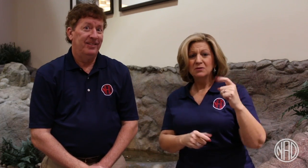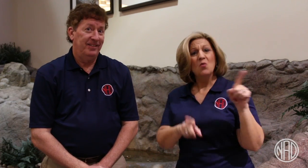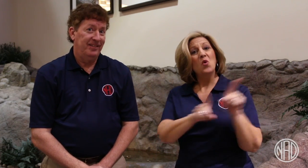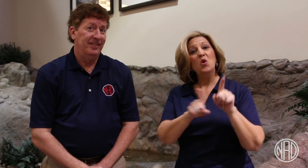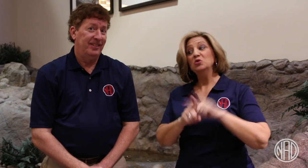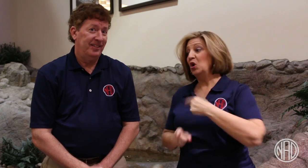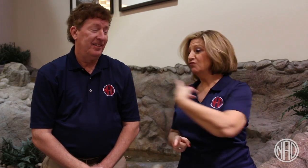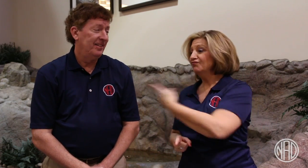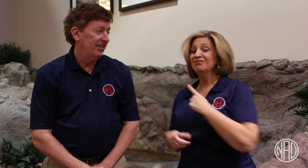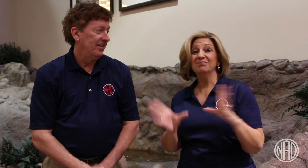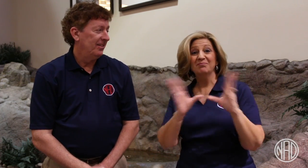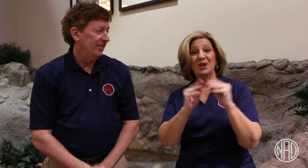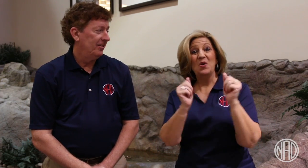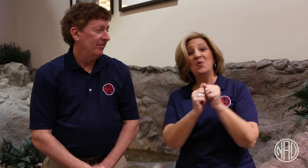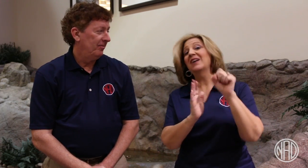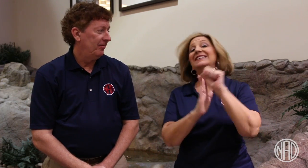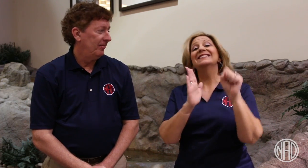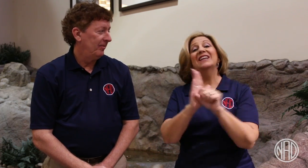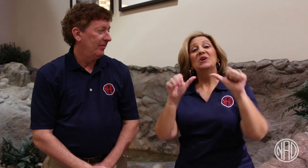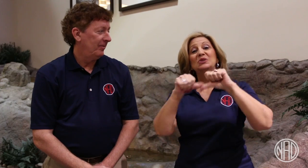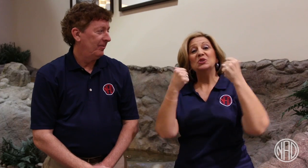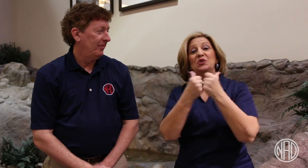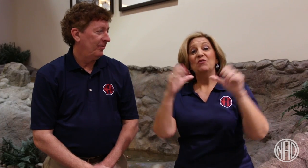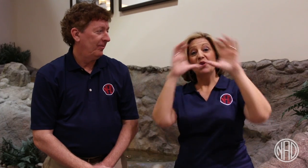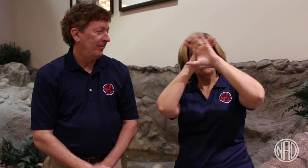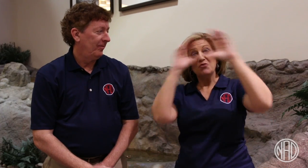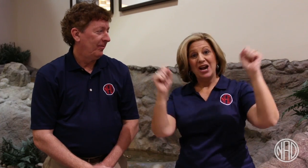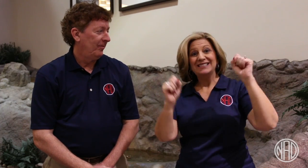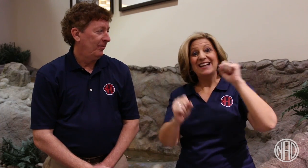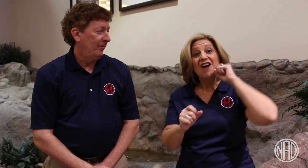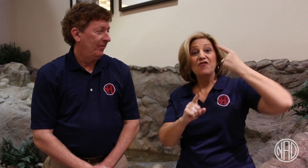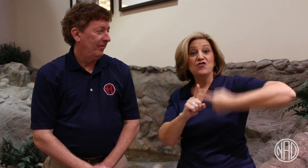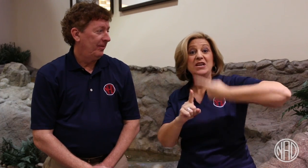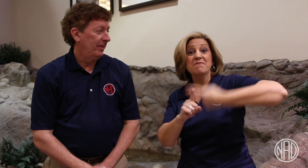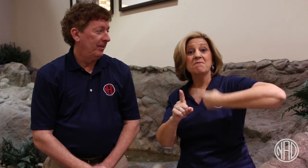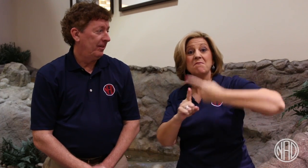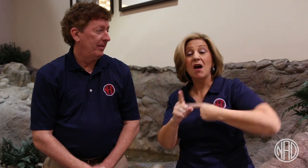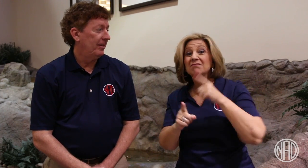Like David said, we meet with the State Association Presidents every month.